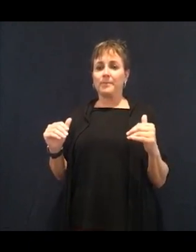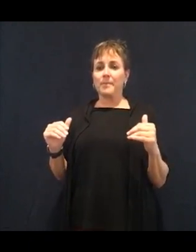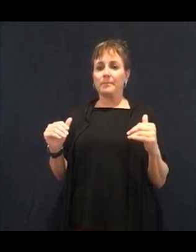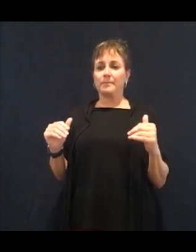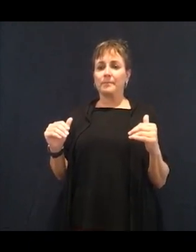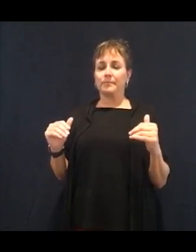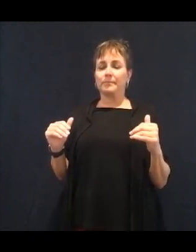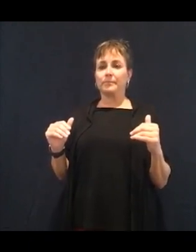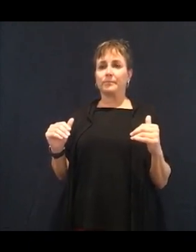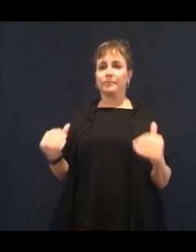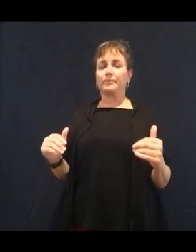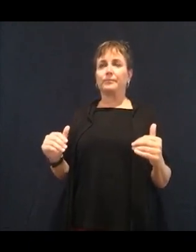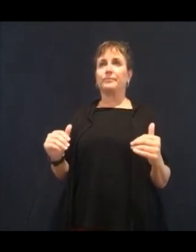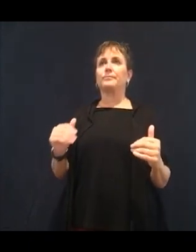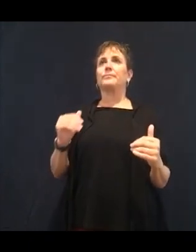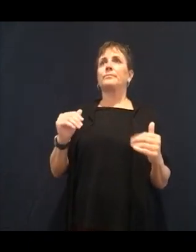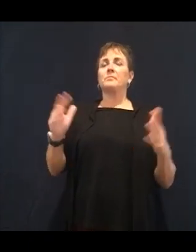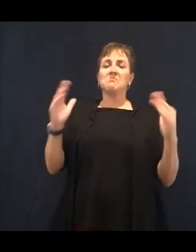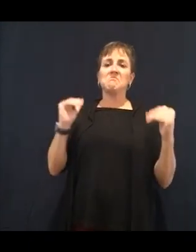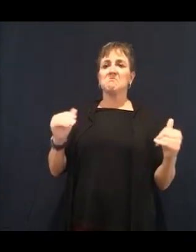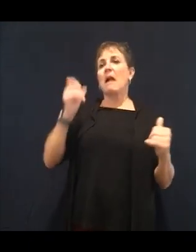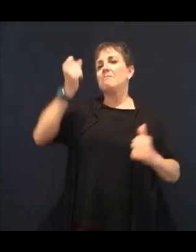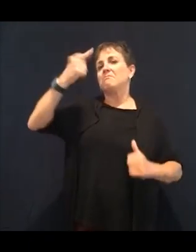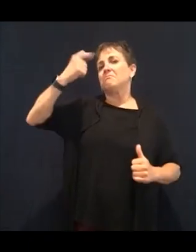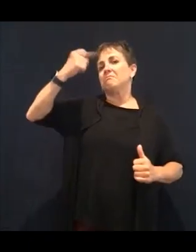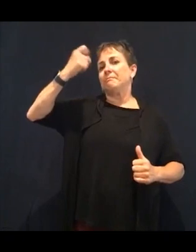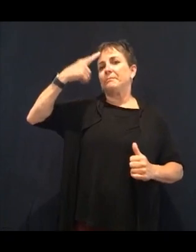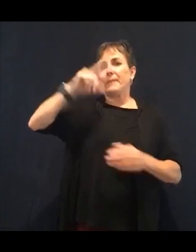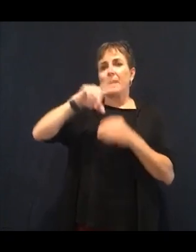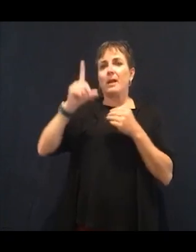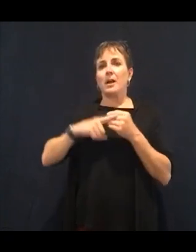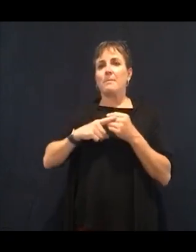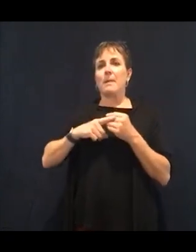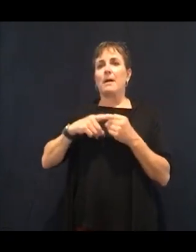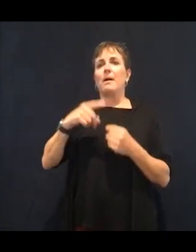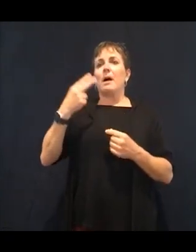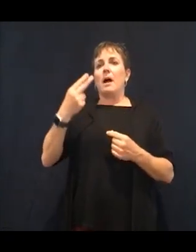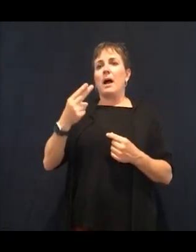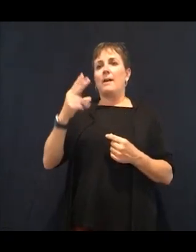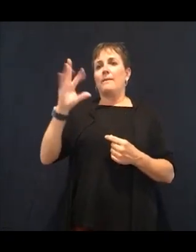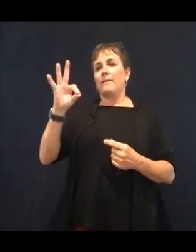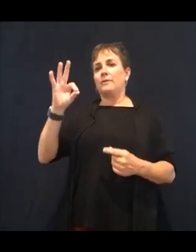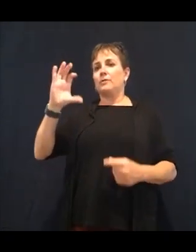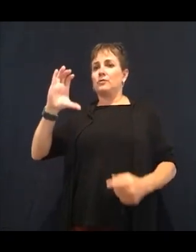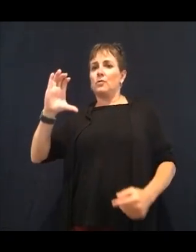It depletes vitamins and minerals from your body. When you are depleted